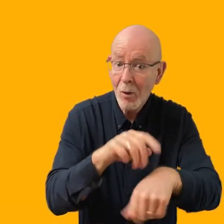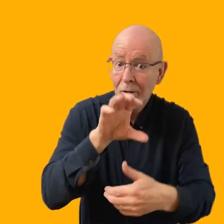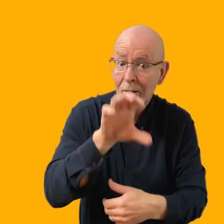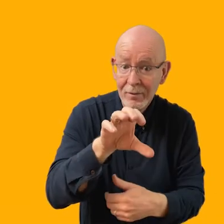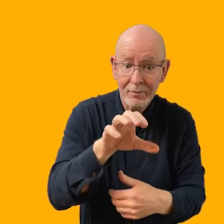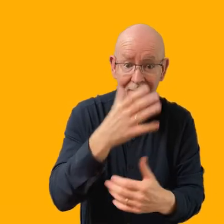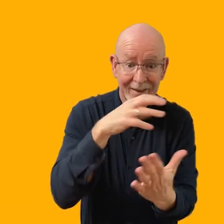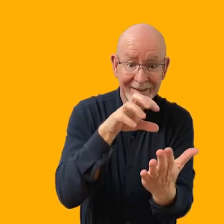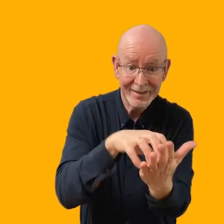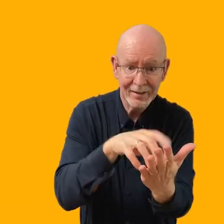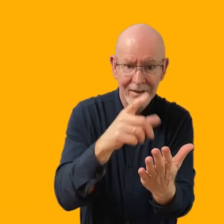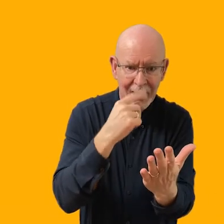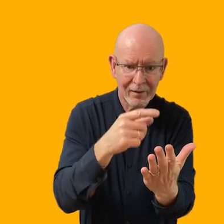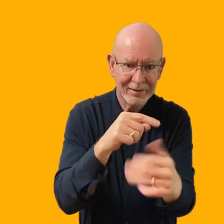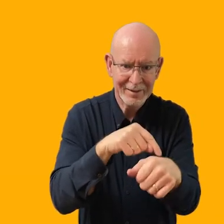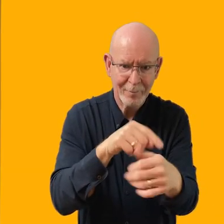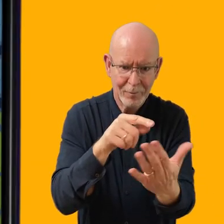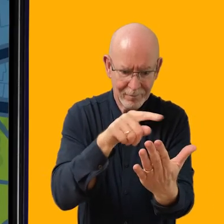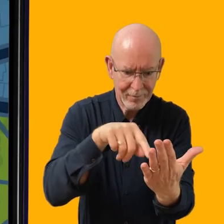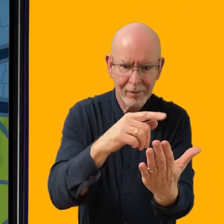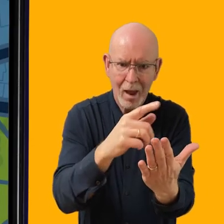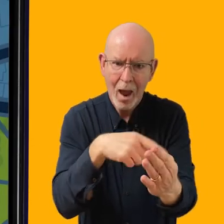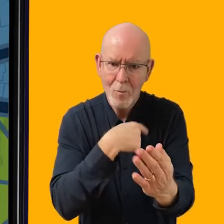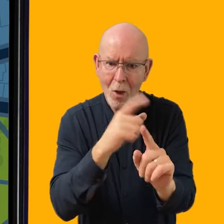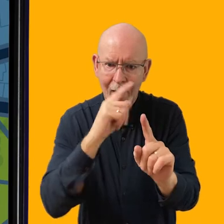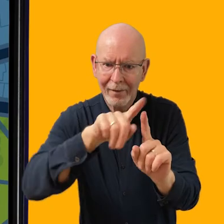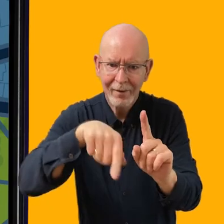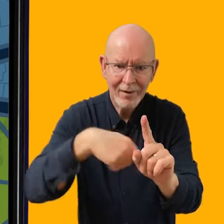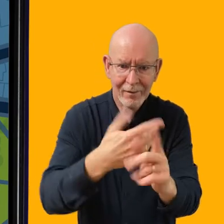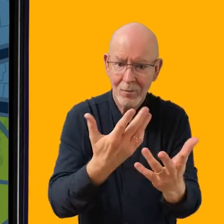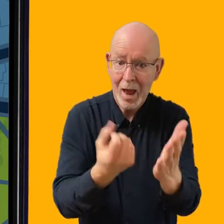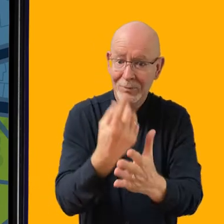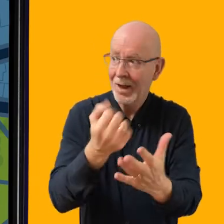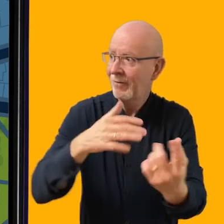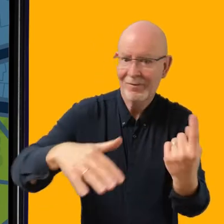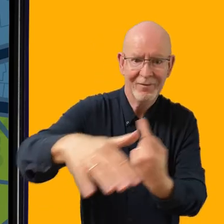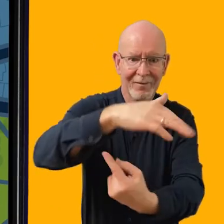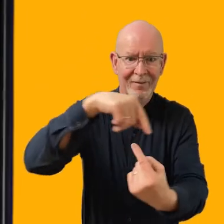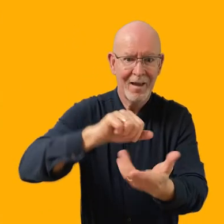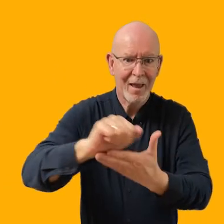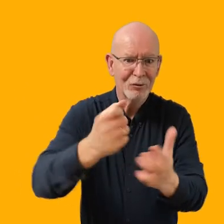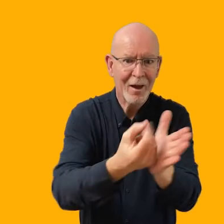interface, where you can set a time window and it will reveal the different cultural activities around you,